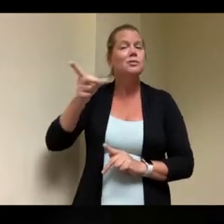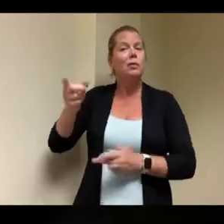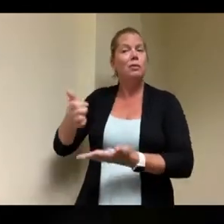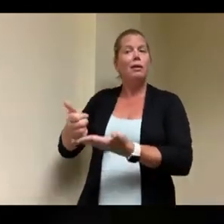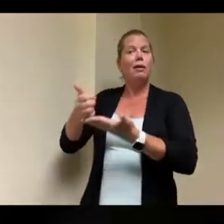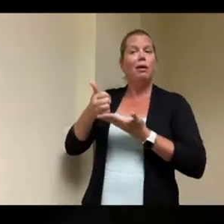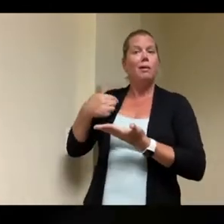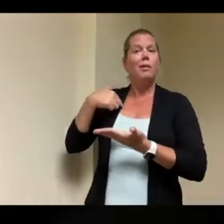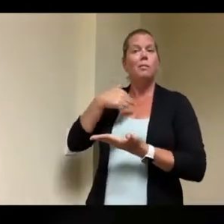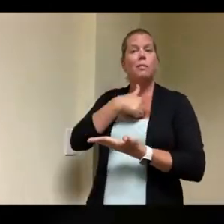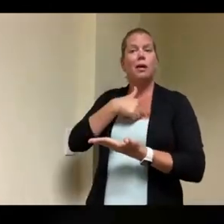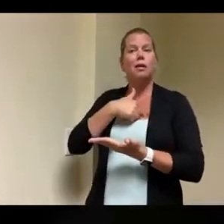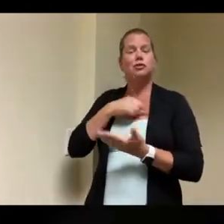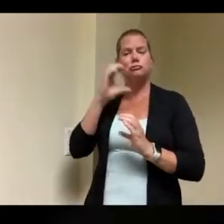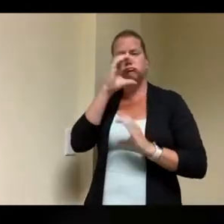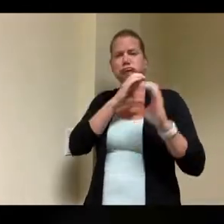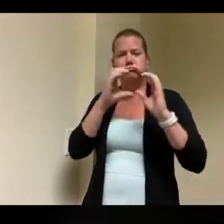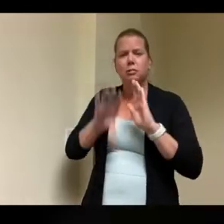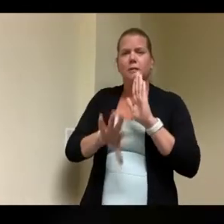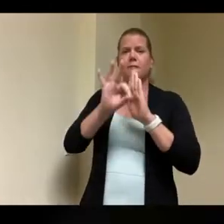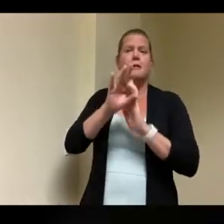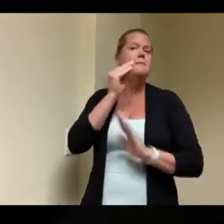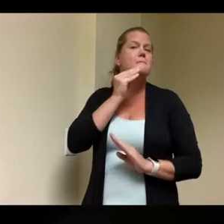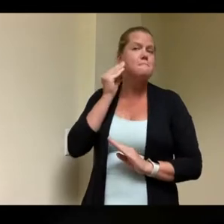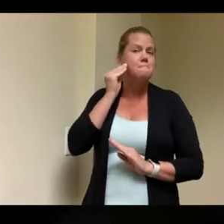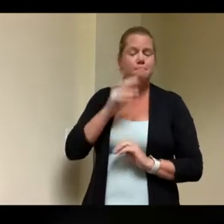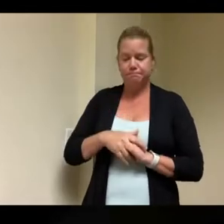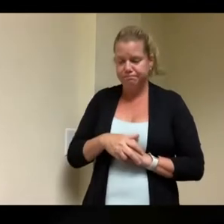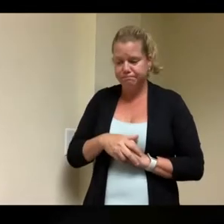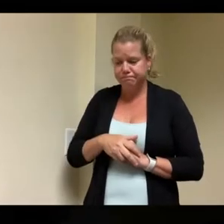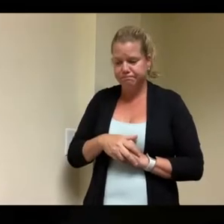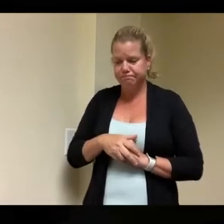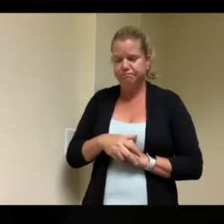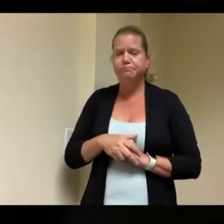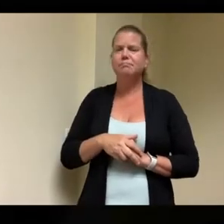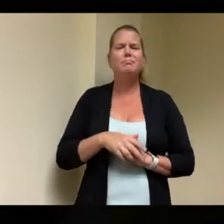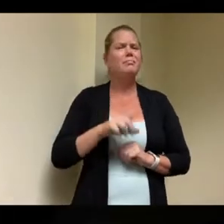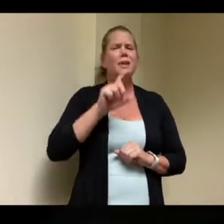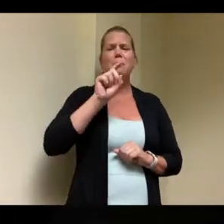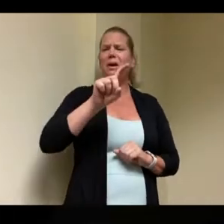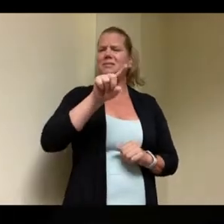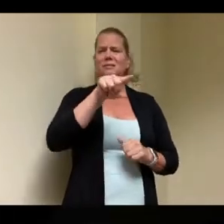head because you can't you can't really do a plan